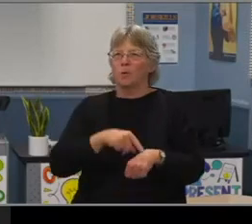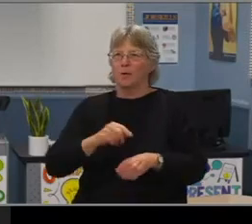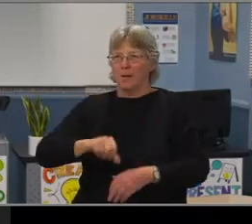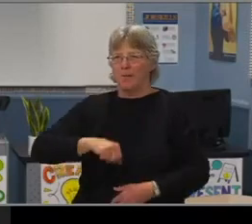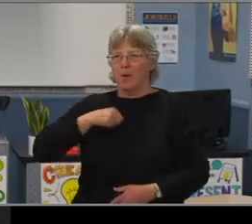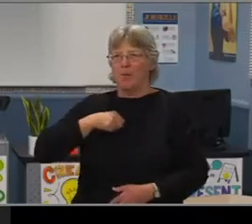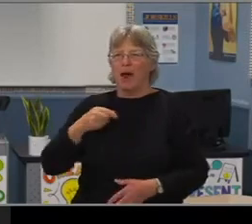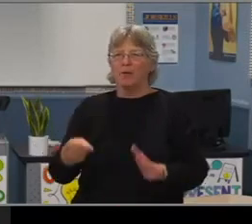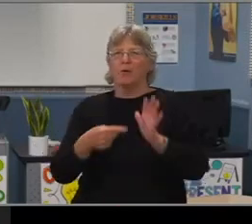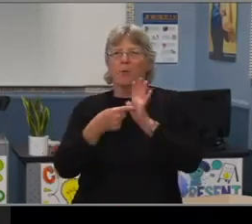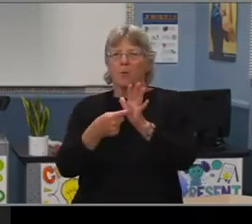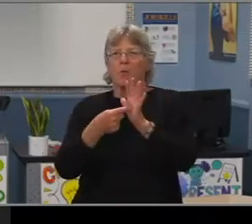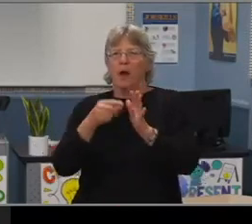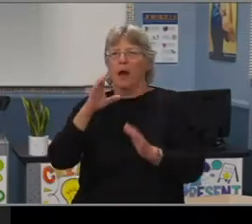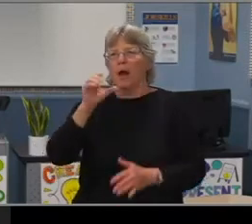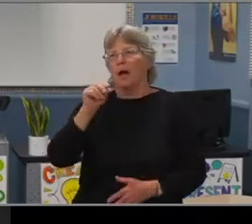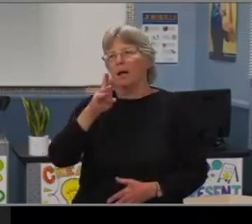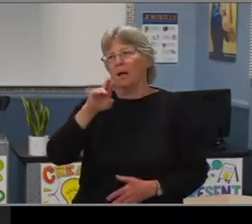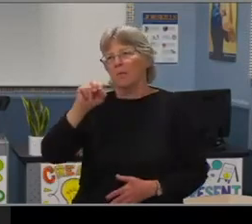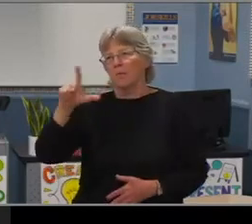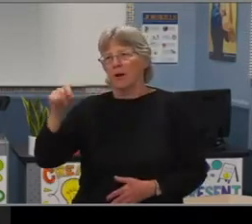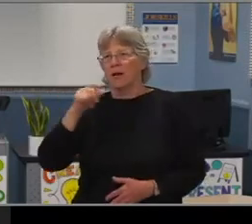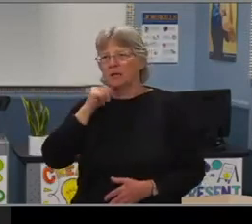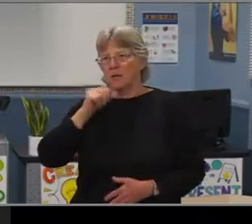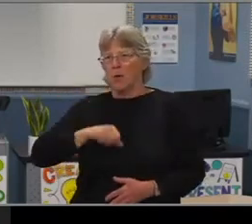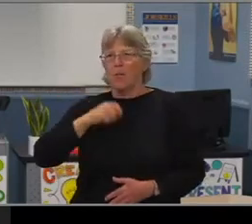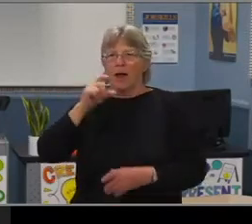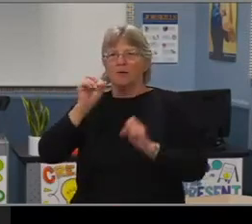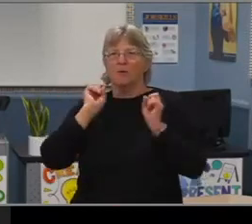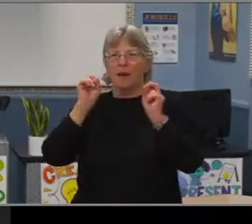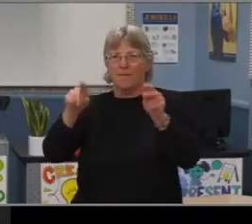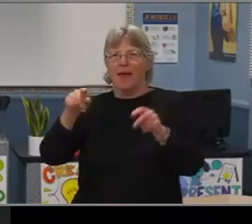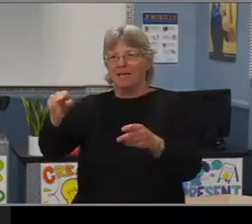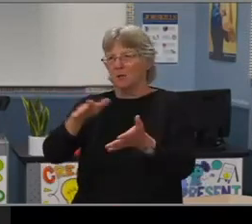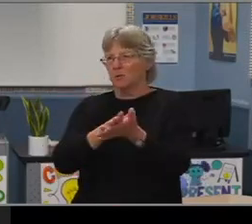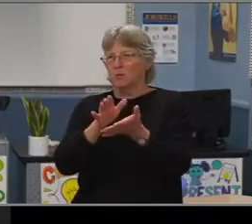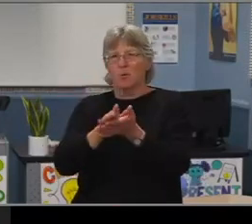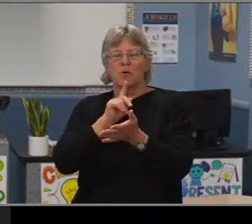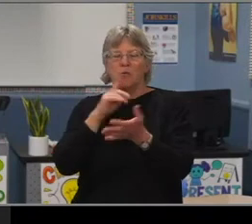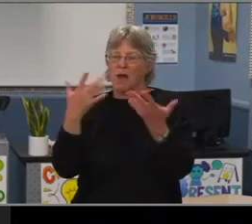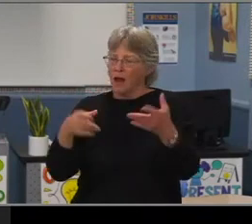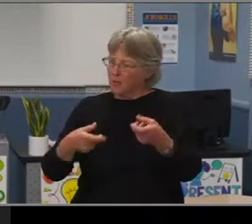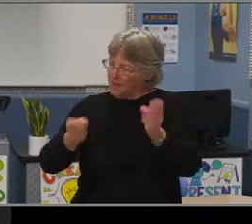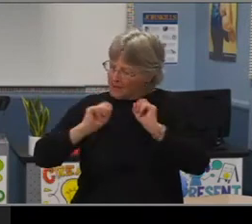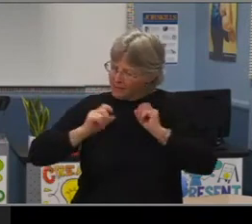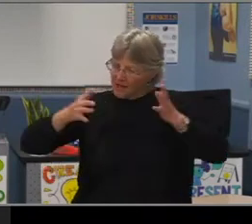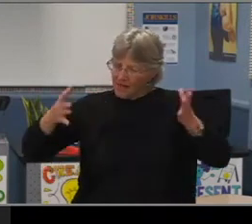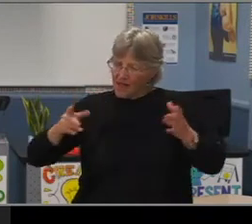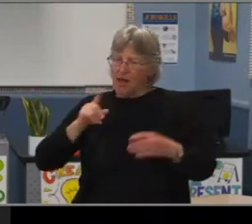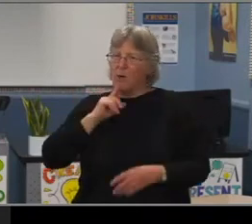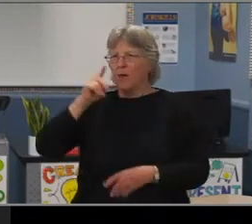and even more proud to get back to a school that has given us so much. We're definitely a school that is on a mission to build our image.